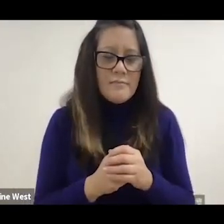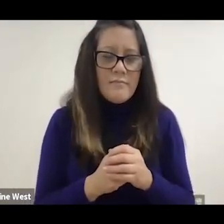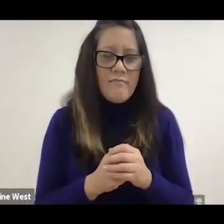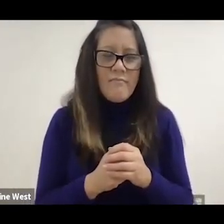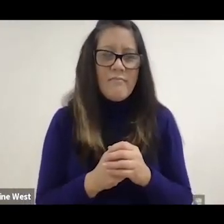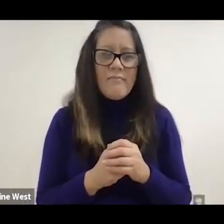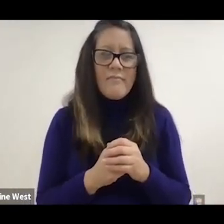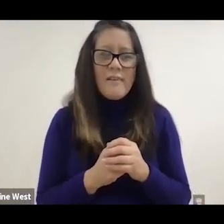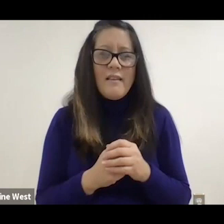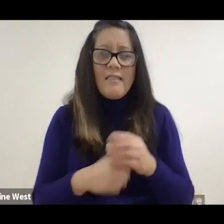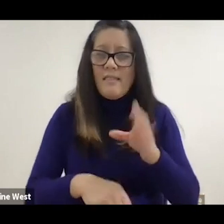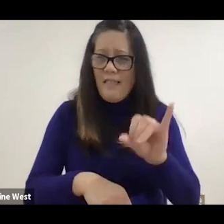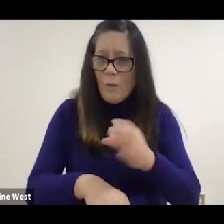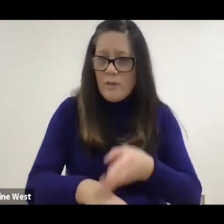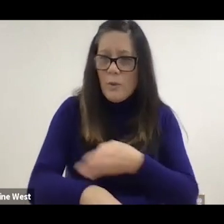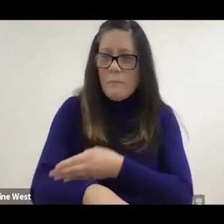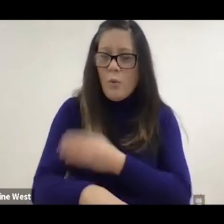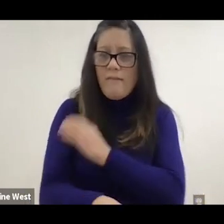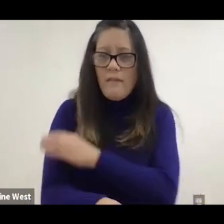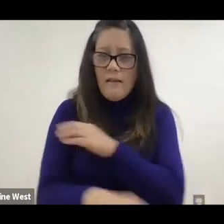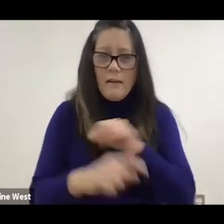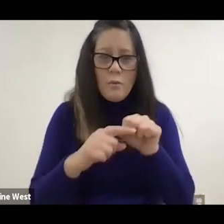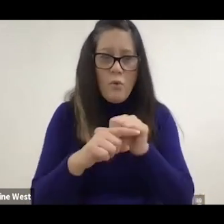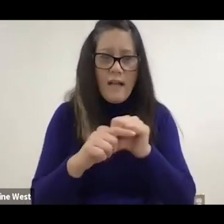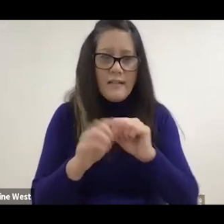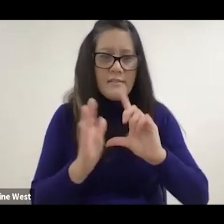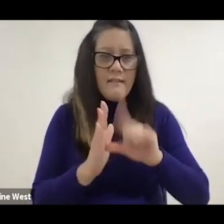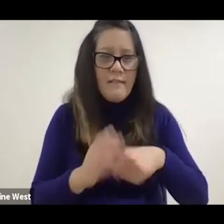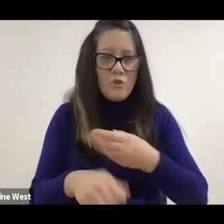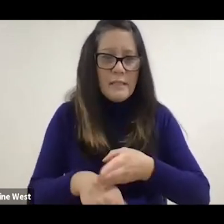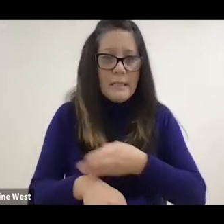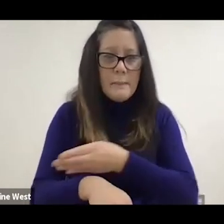order to improve their clinical practice and eventually prove.